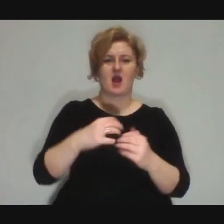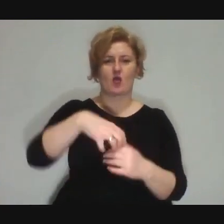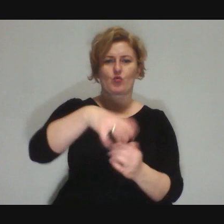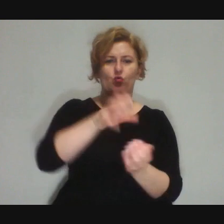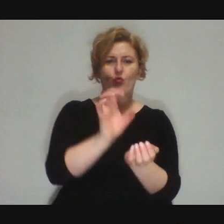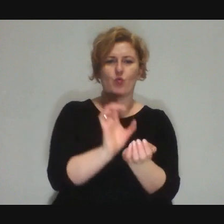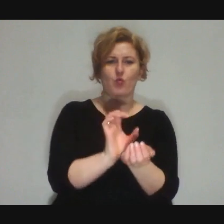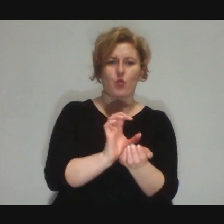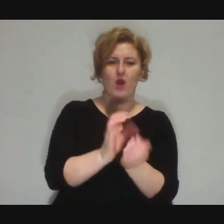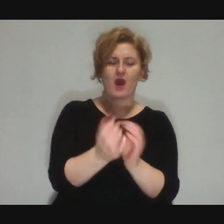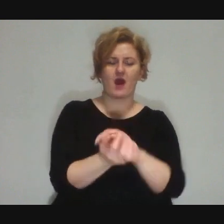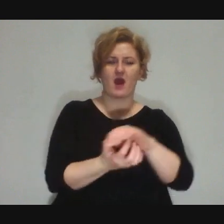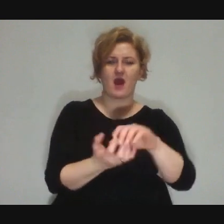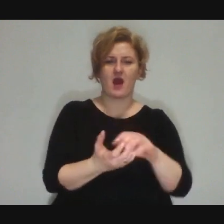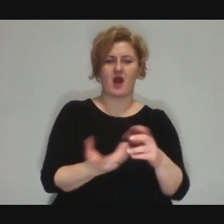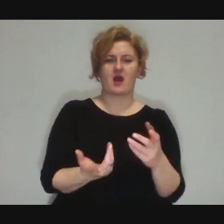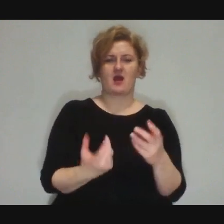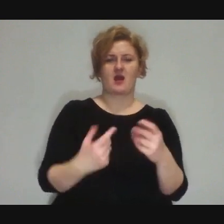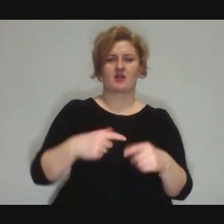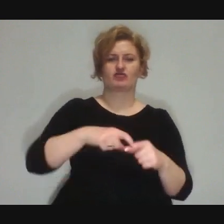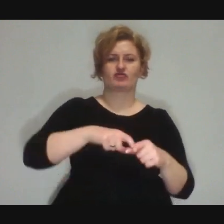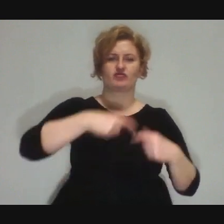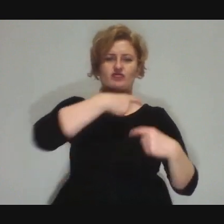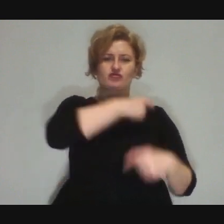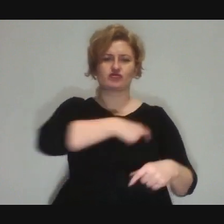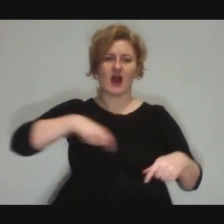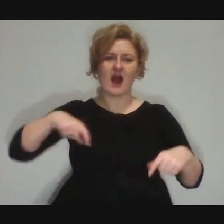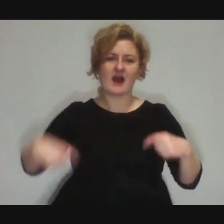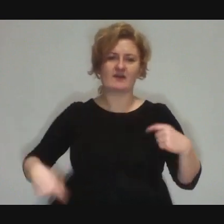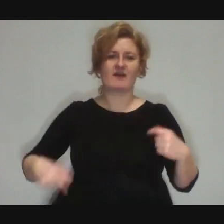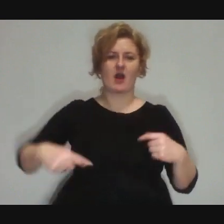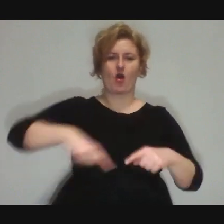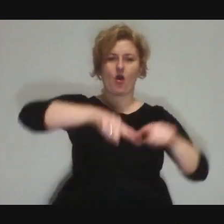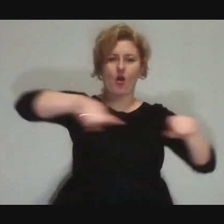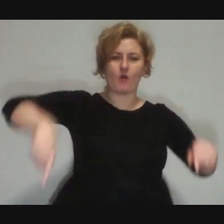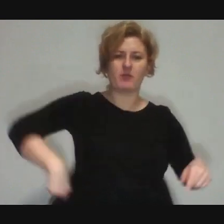If juggling there are not only balls, maybe hoops, maybe maces, maybe fire.